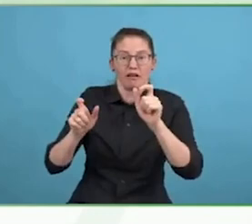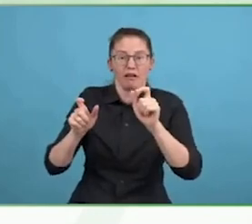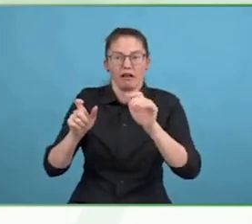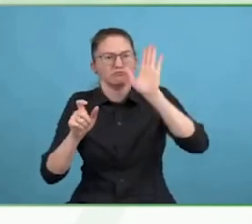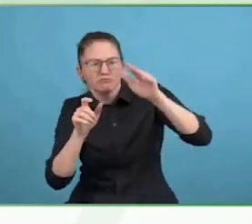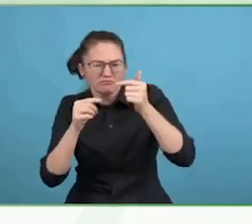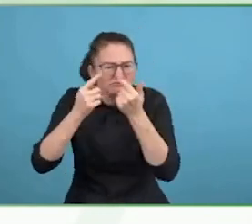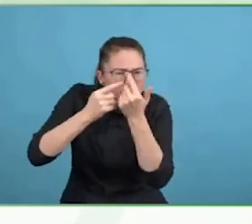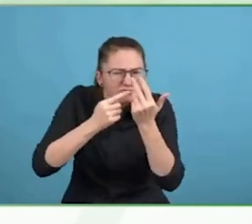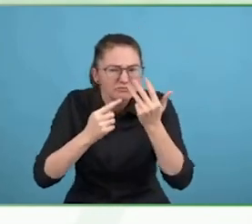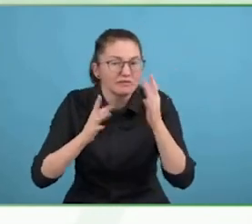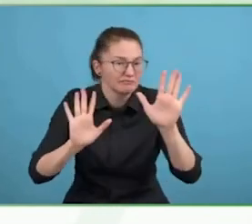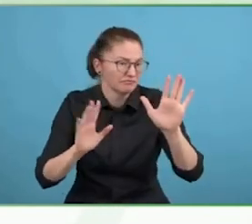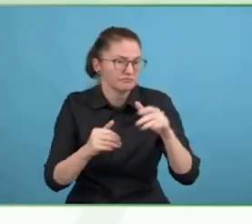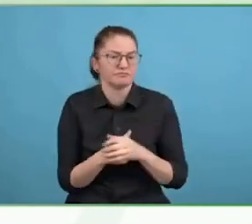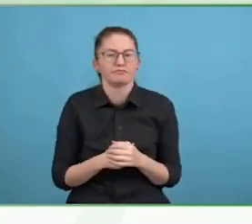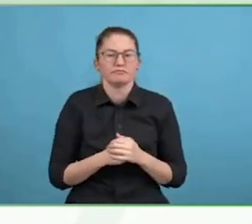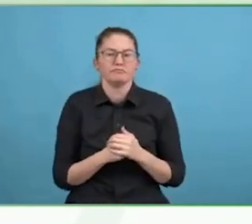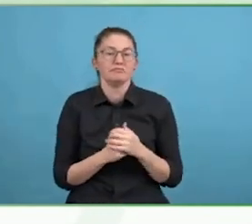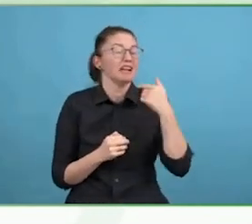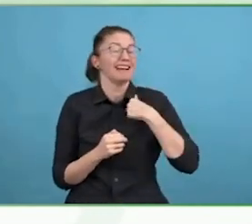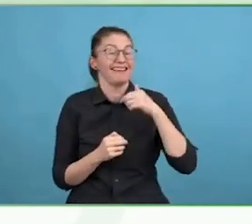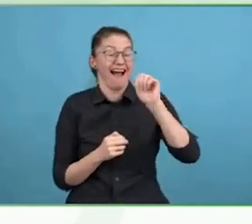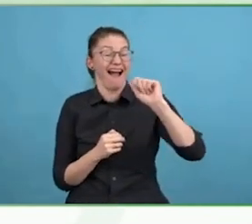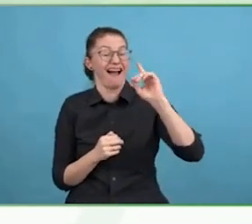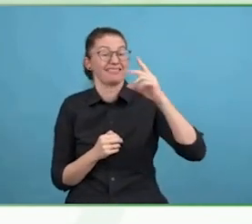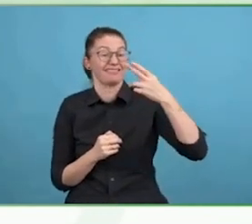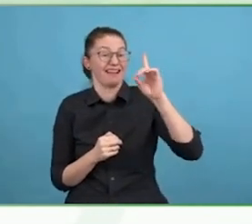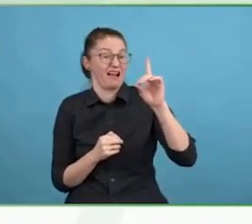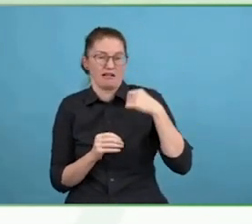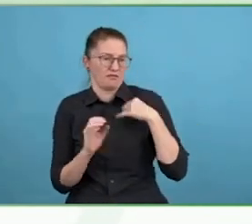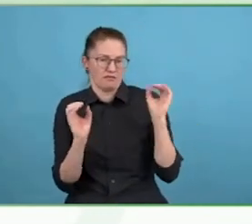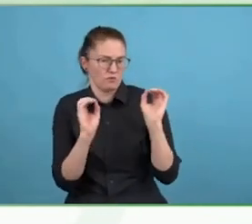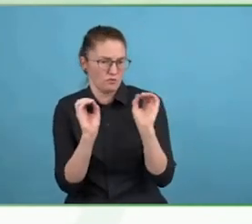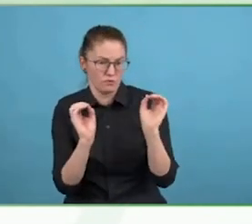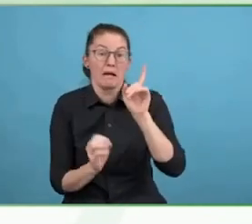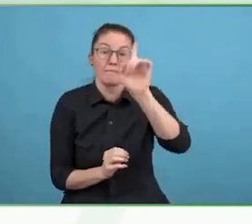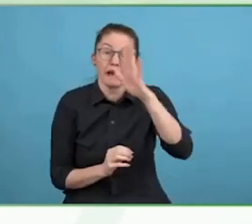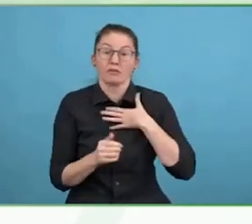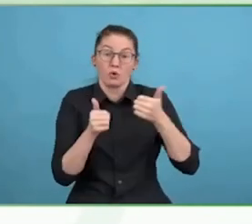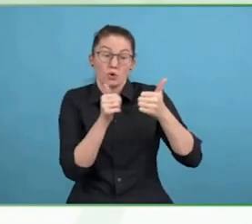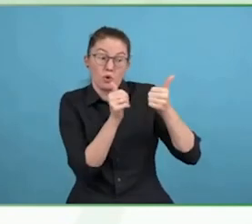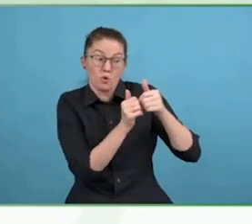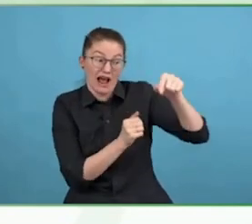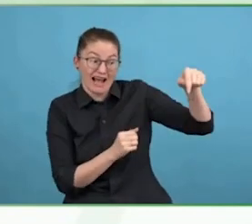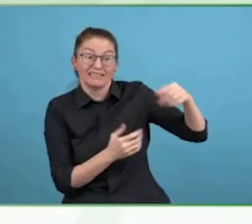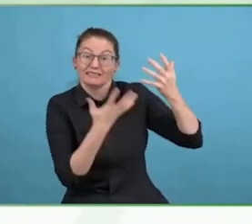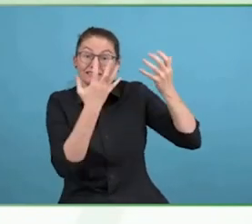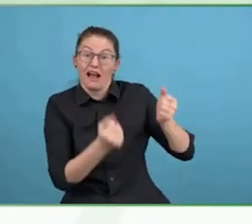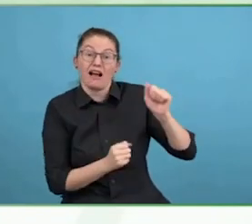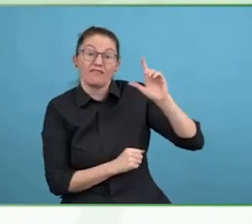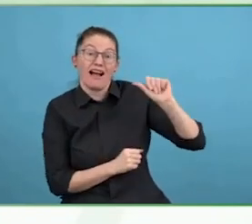I felt like the resounding gong. If you are just starting the journey and just using your voice